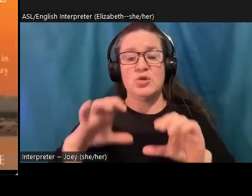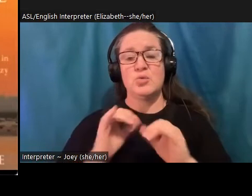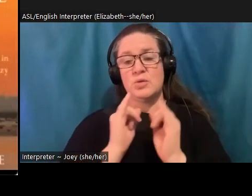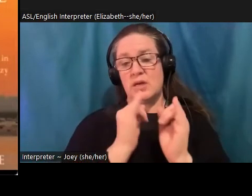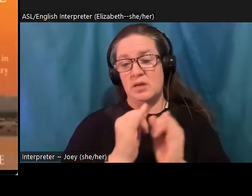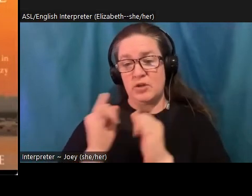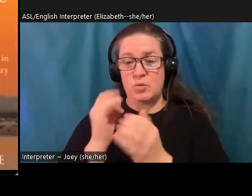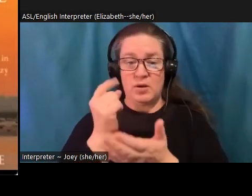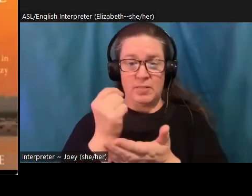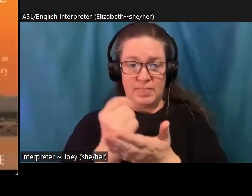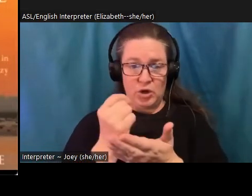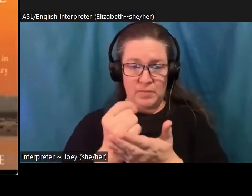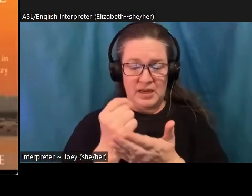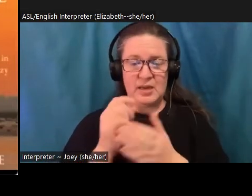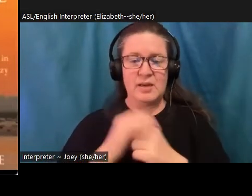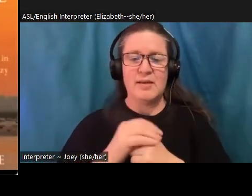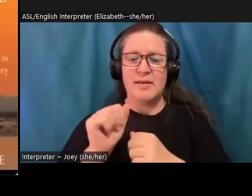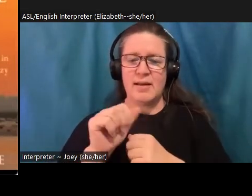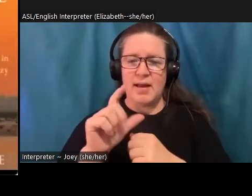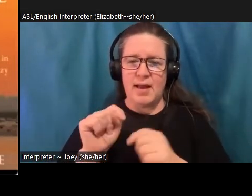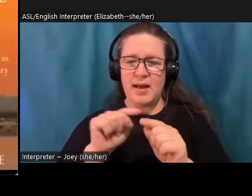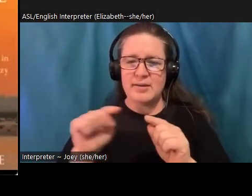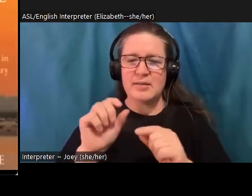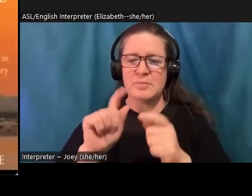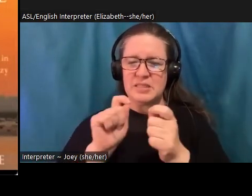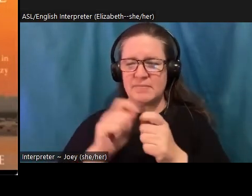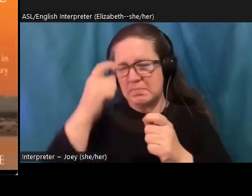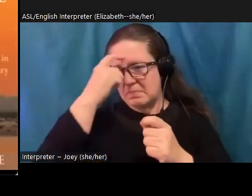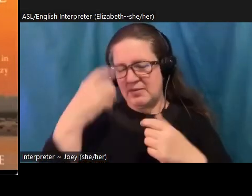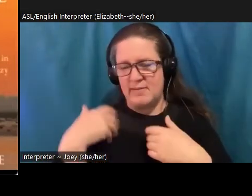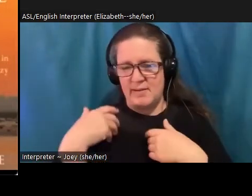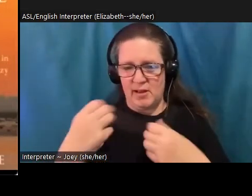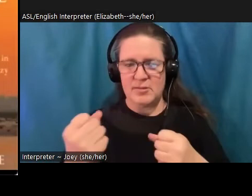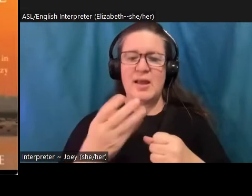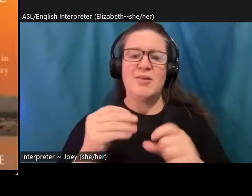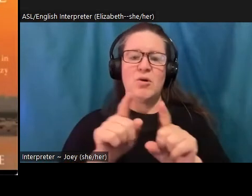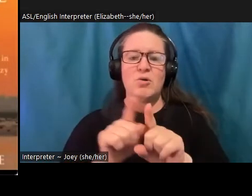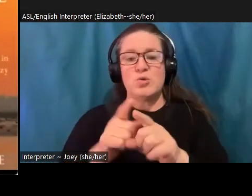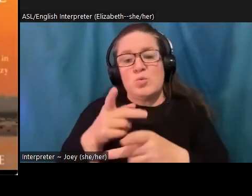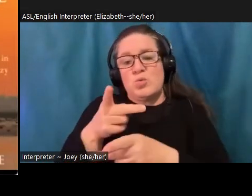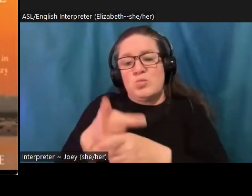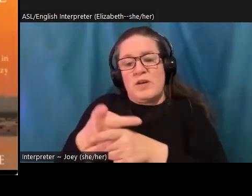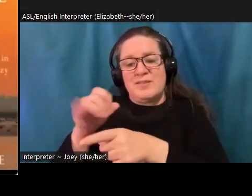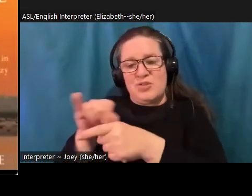Pacific mental health. And I also supervise interns. So I felt super blessed to be able to attend this training today. One